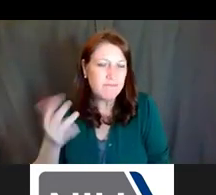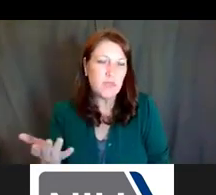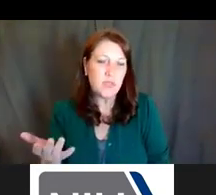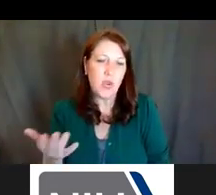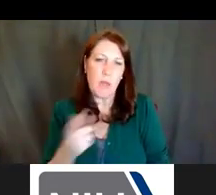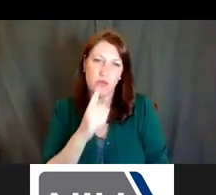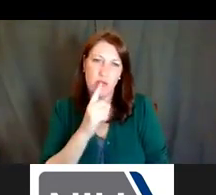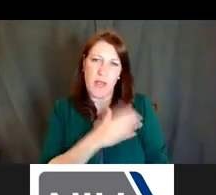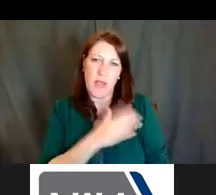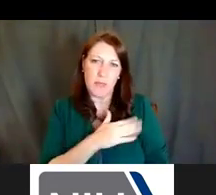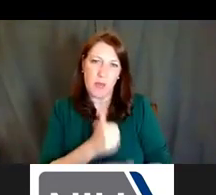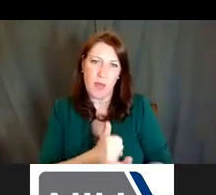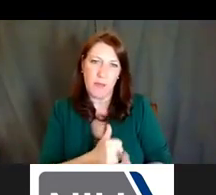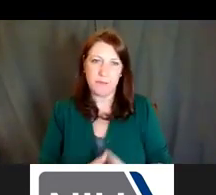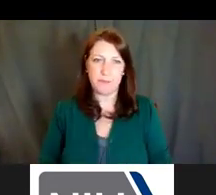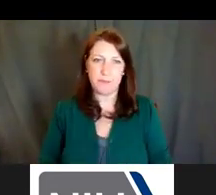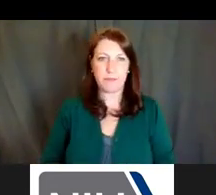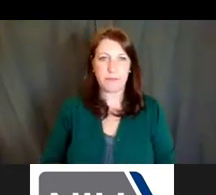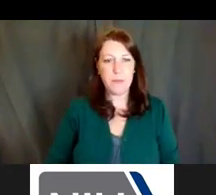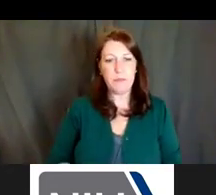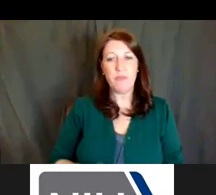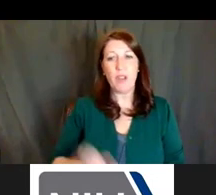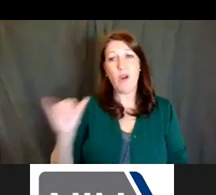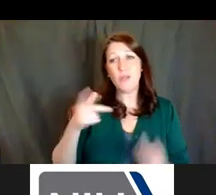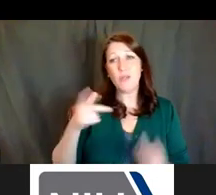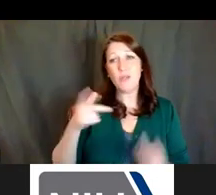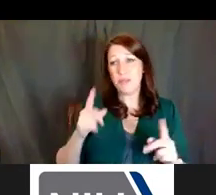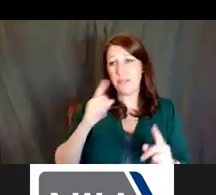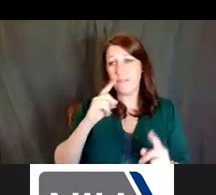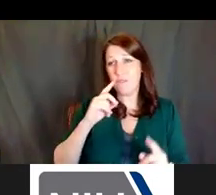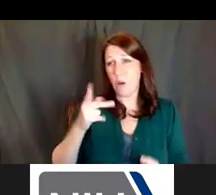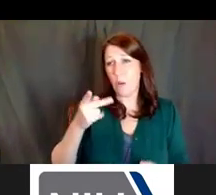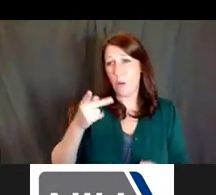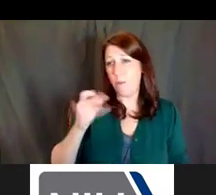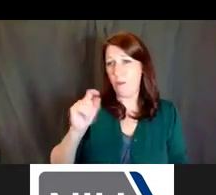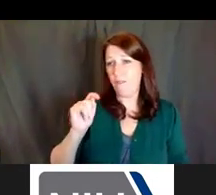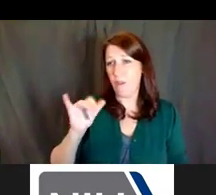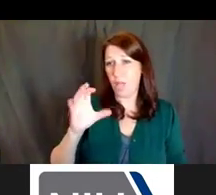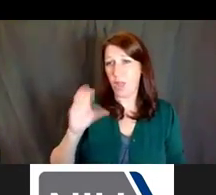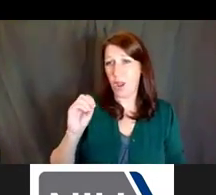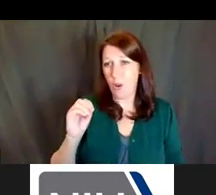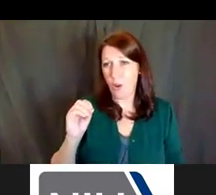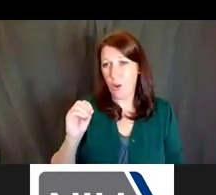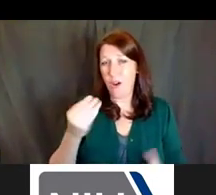I'll also say this is an opportunity for portfolio or funding diversity, right? So we've been talking about Matchmaker,